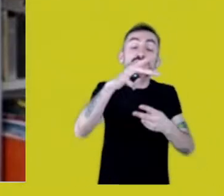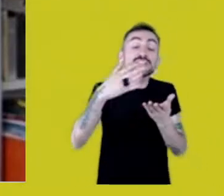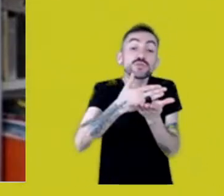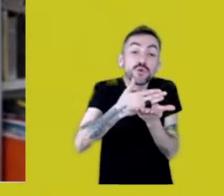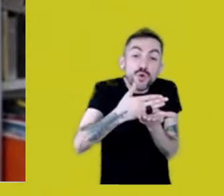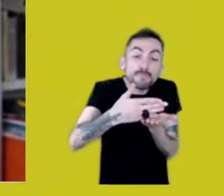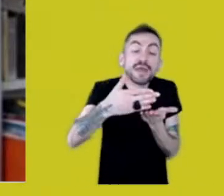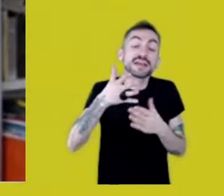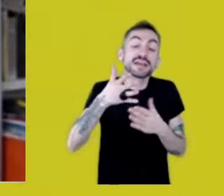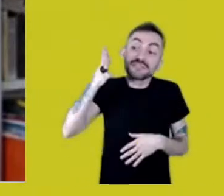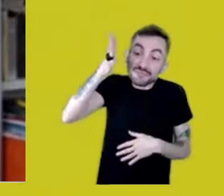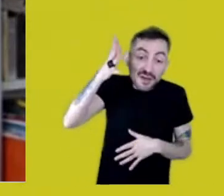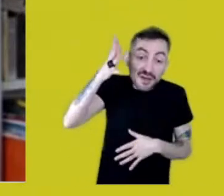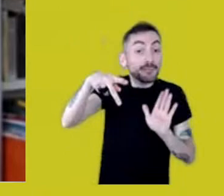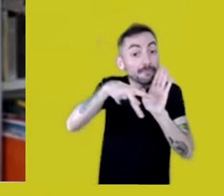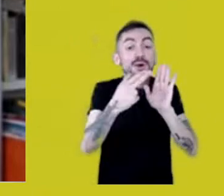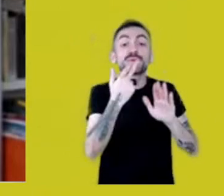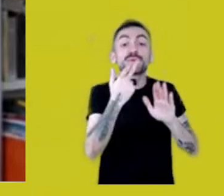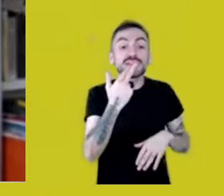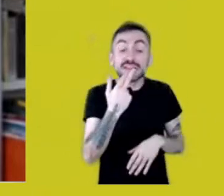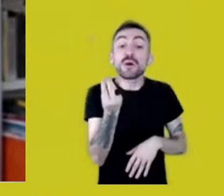because that shifts us, it forces us to think.